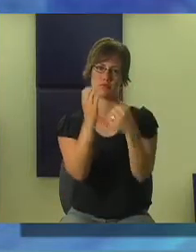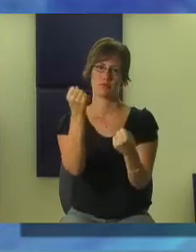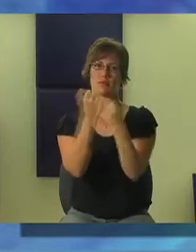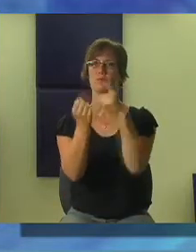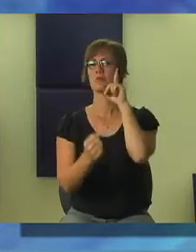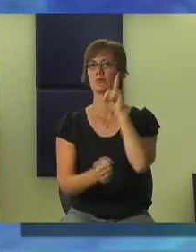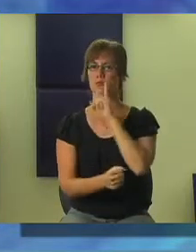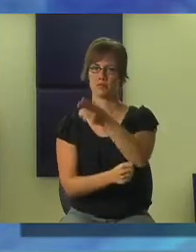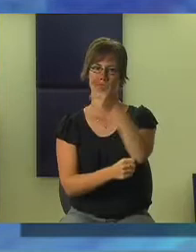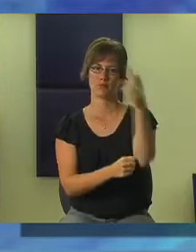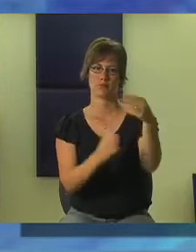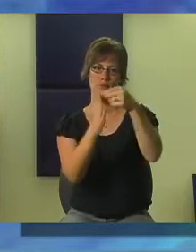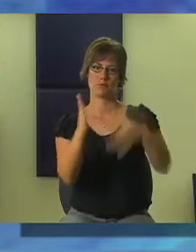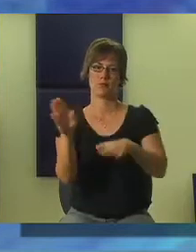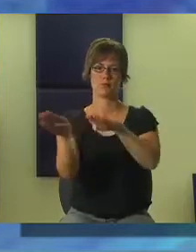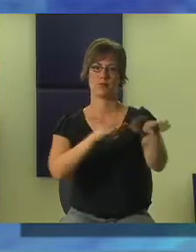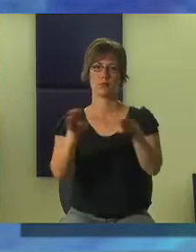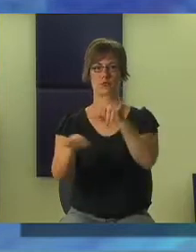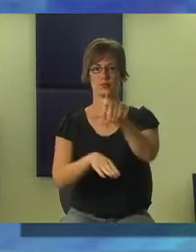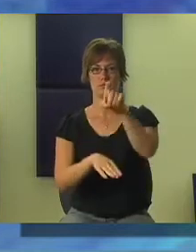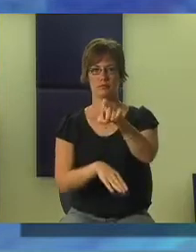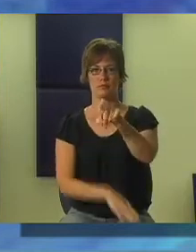and hard of hearing student behavioral needs.